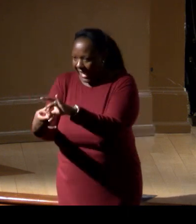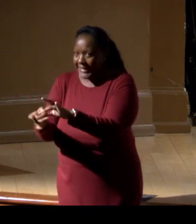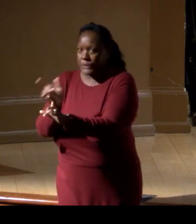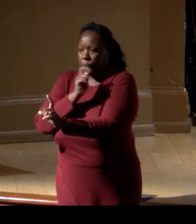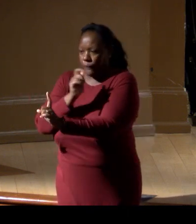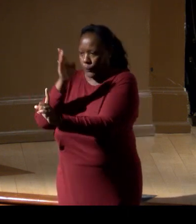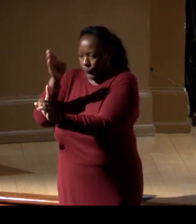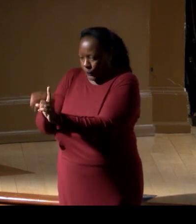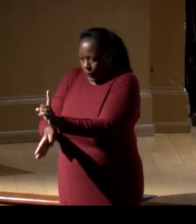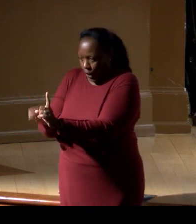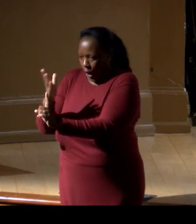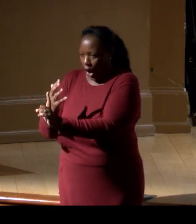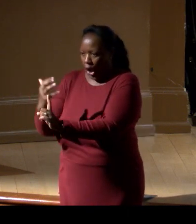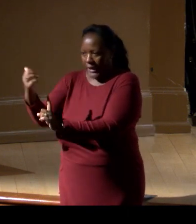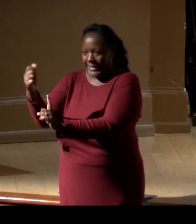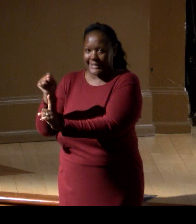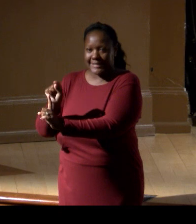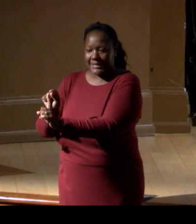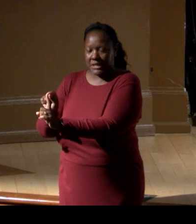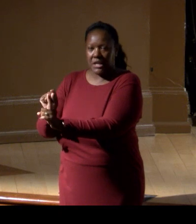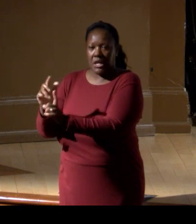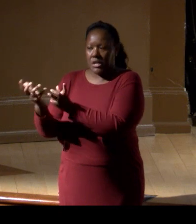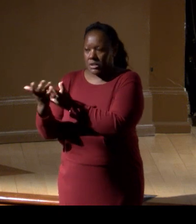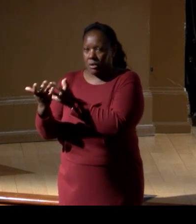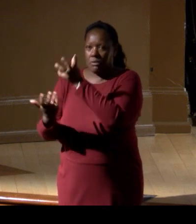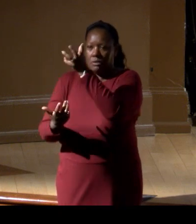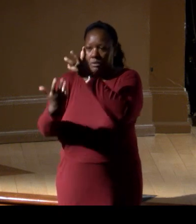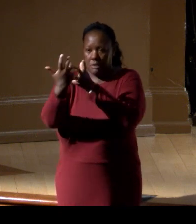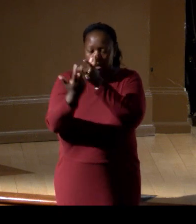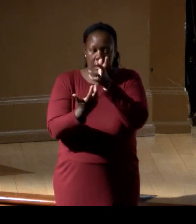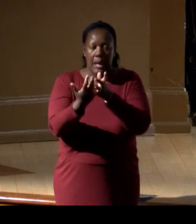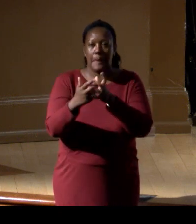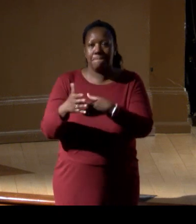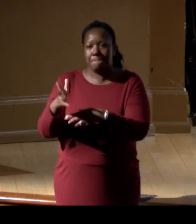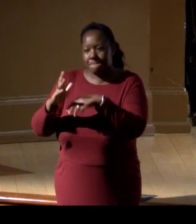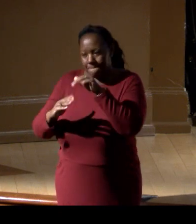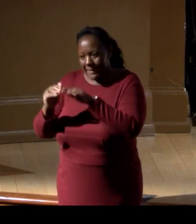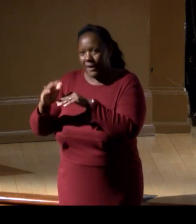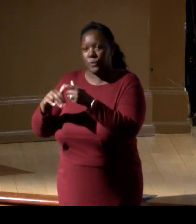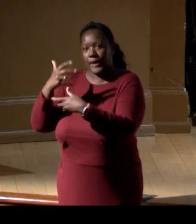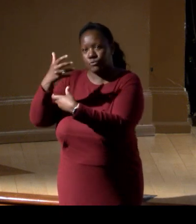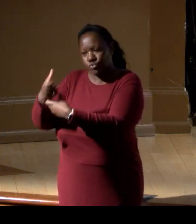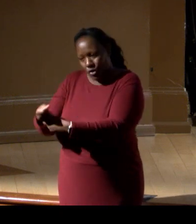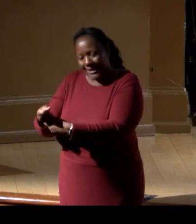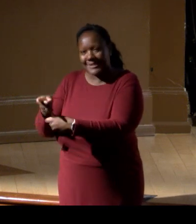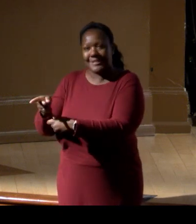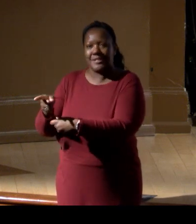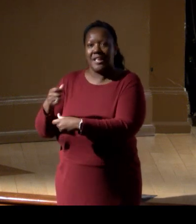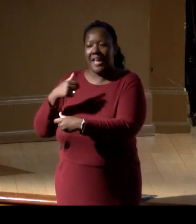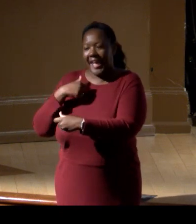and your audience, and build that trust with them, and then to convey the stories